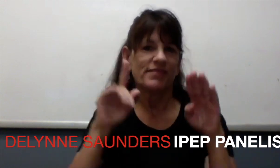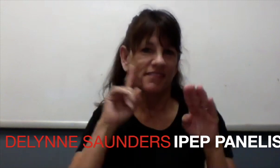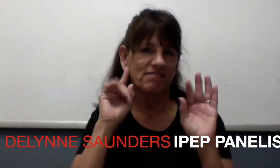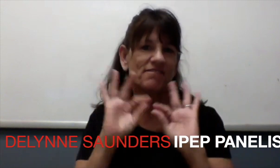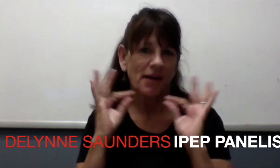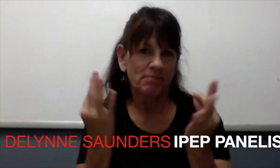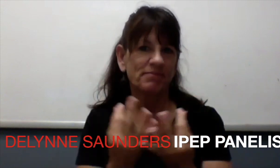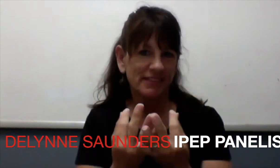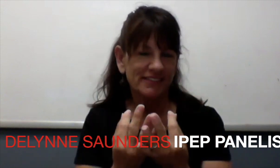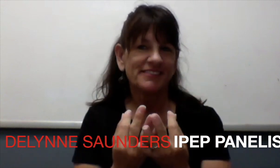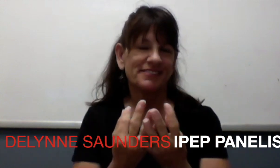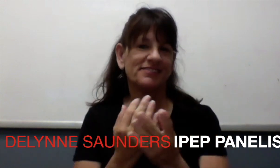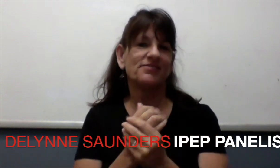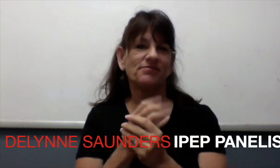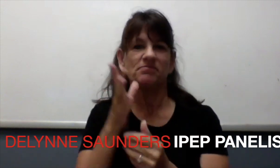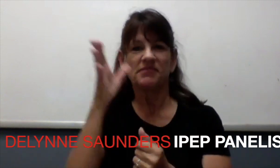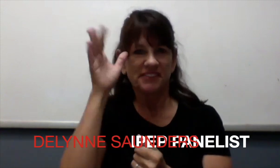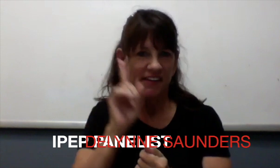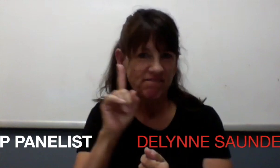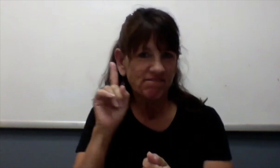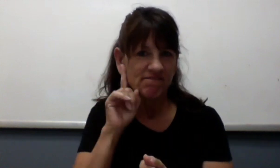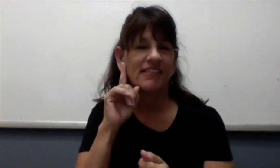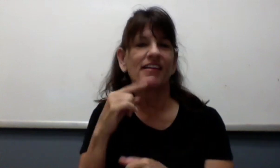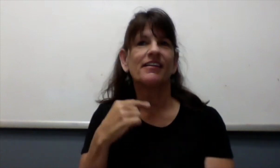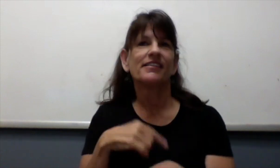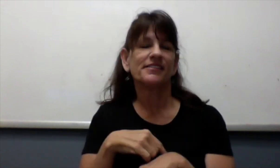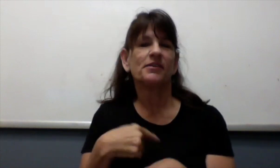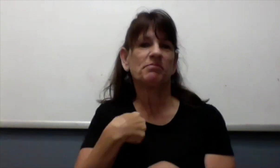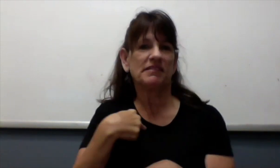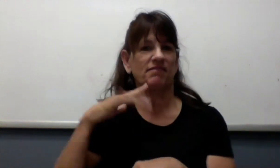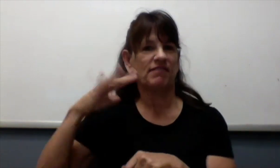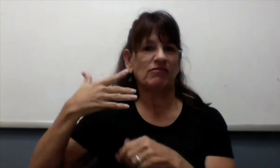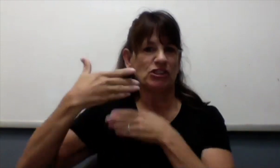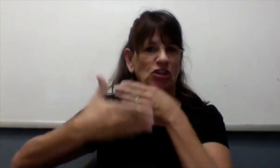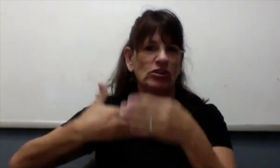which means that my parents are deaf, and